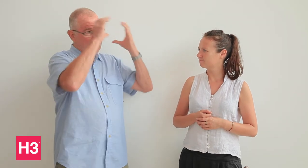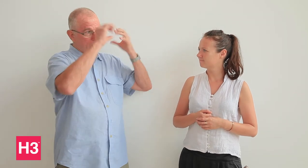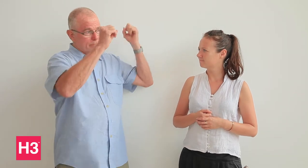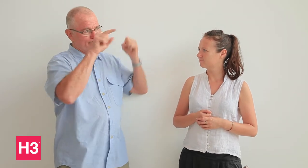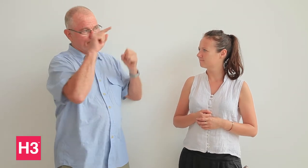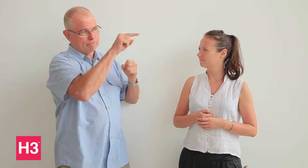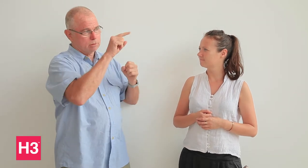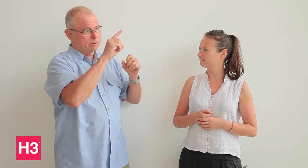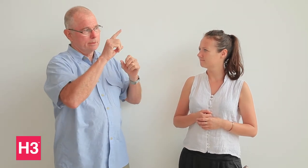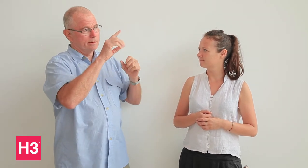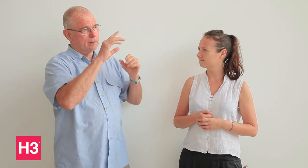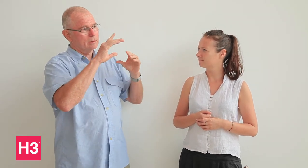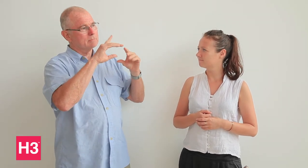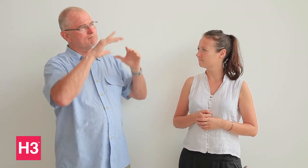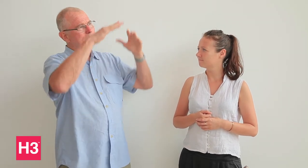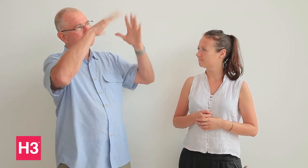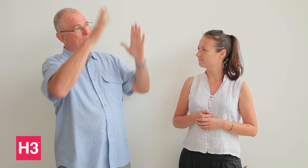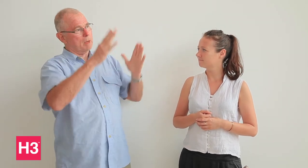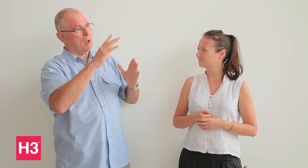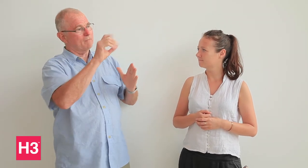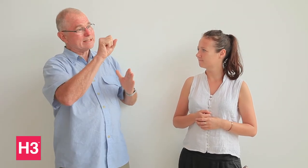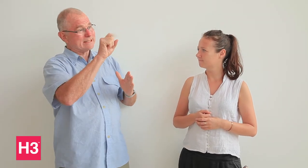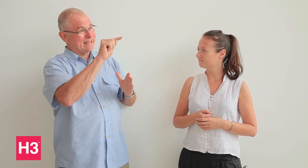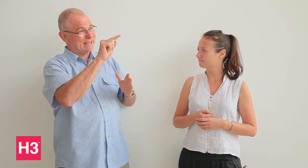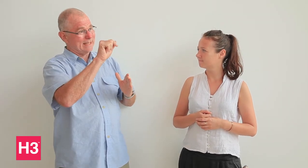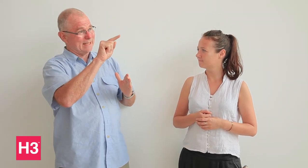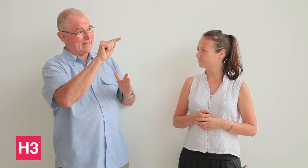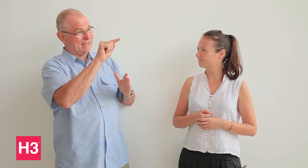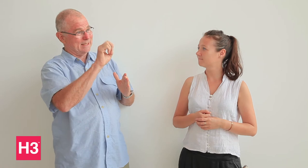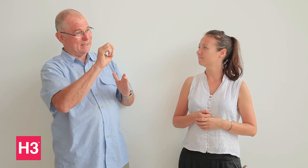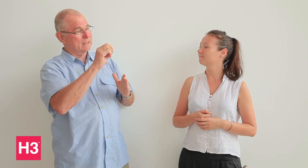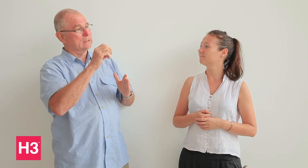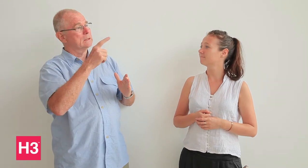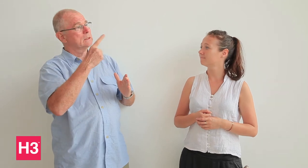I contacted the government, the US Department of State, and they